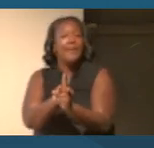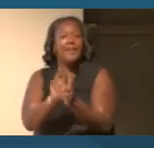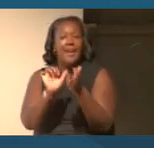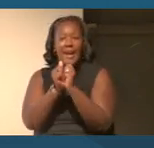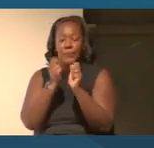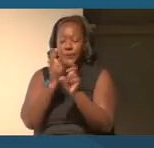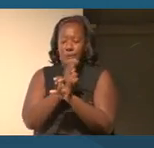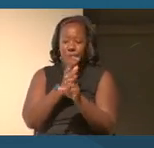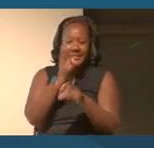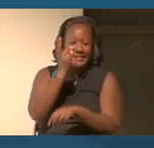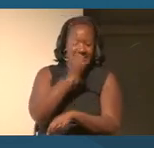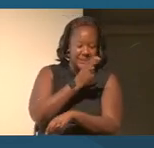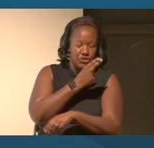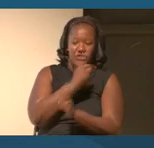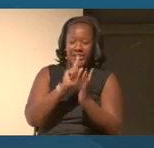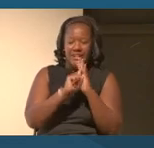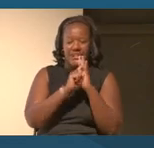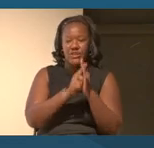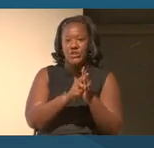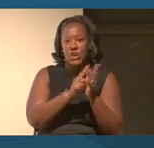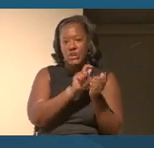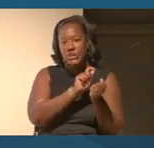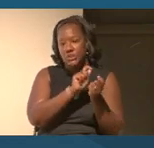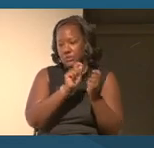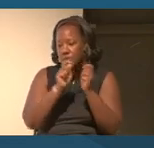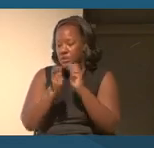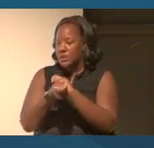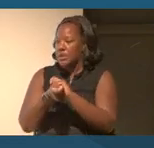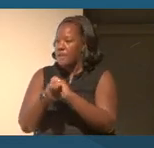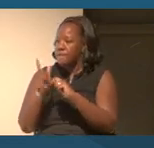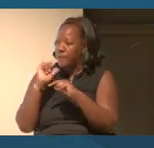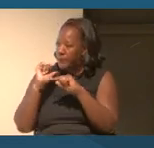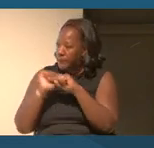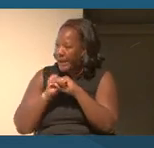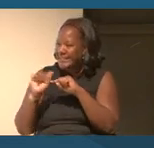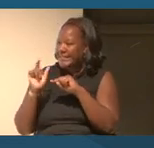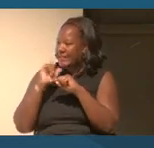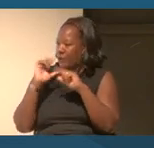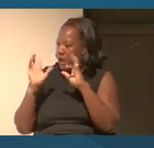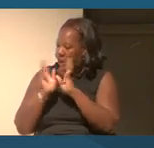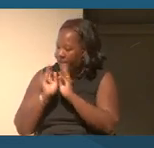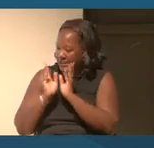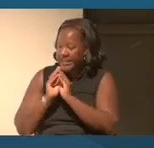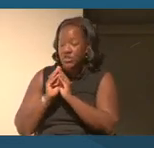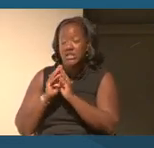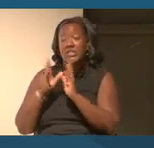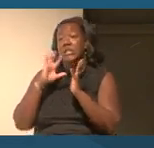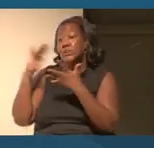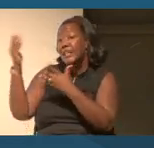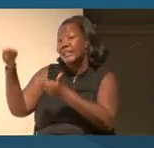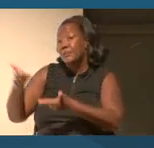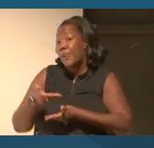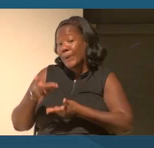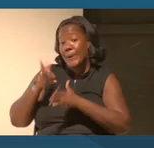and really start to move that into practice and conversation. So please join me in welcoming the panel.